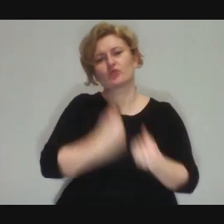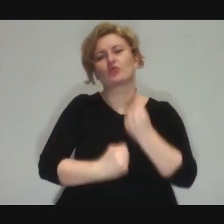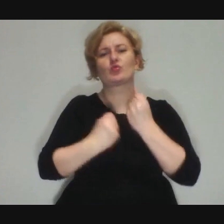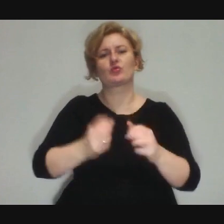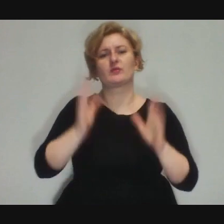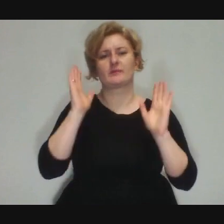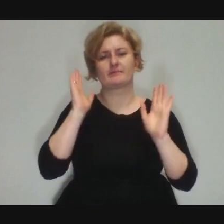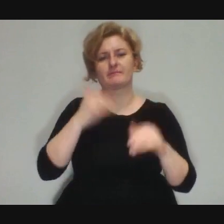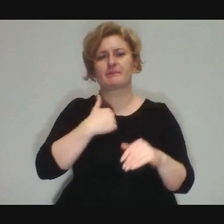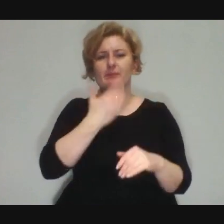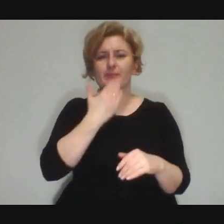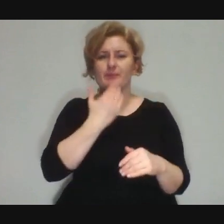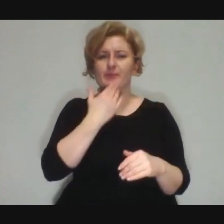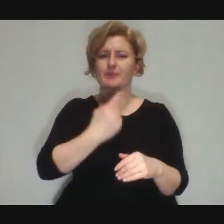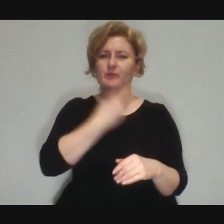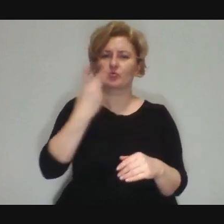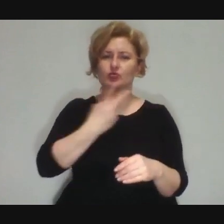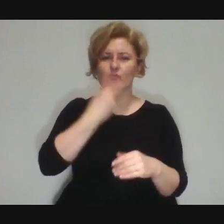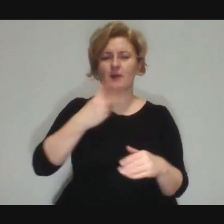I'm not going to look for it anymore, maybe it'll turn up".